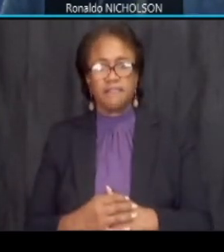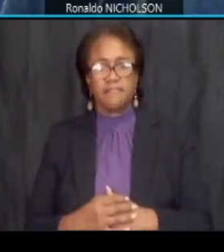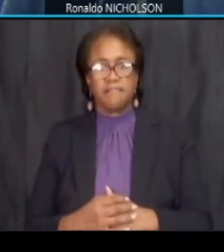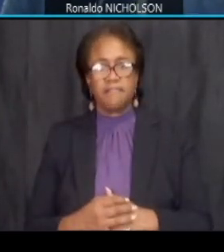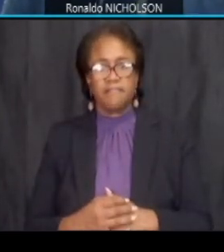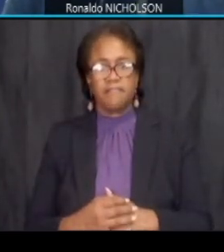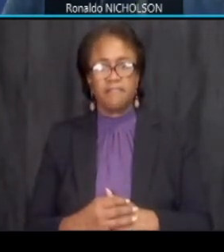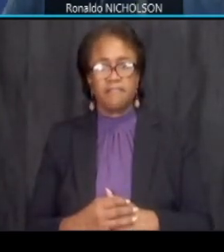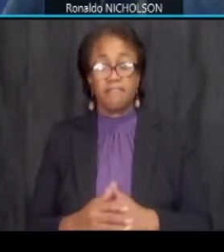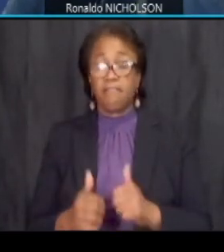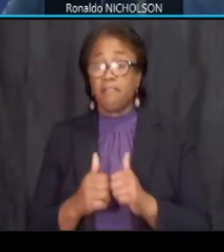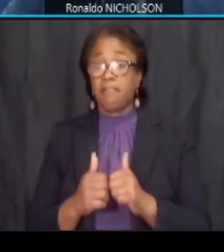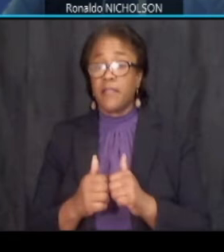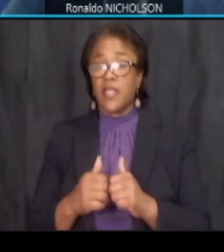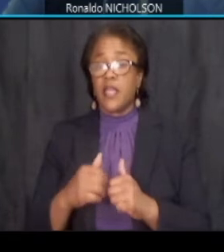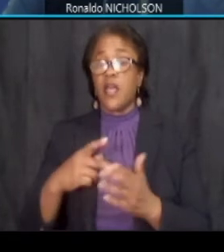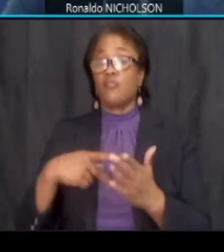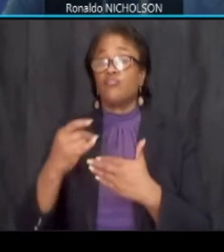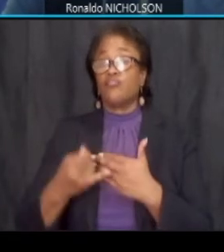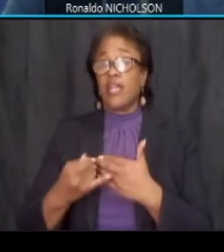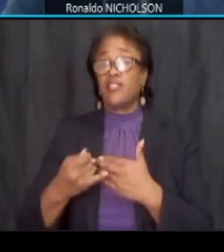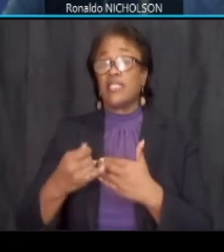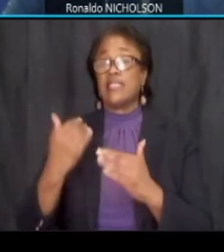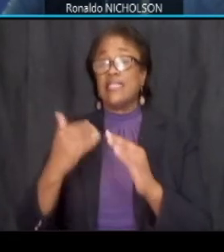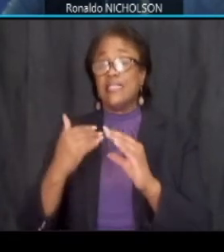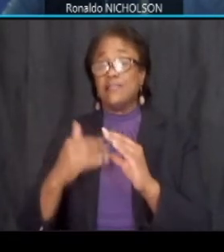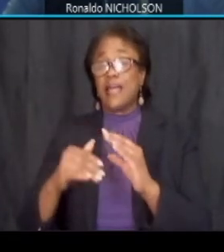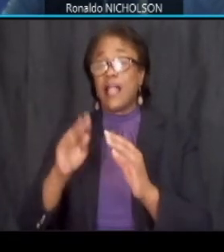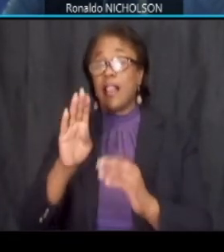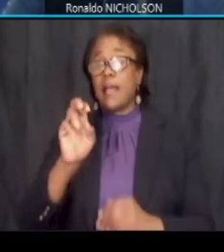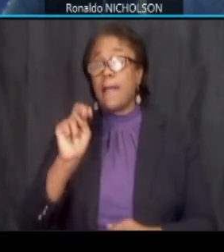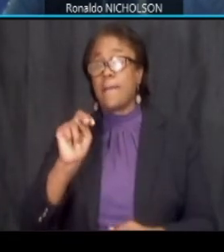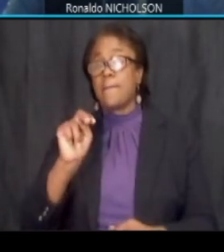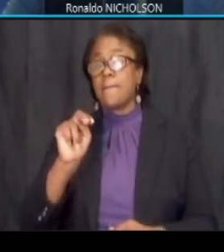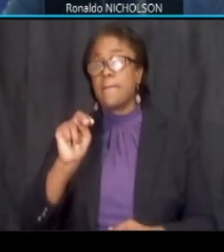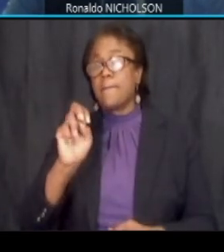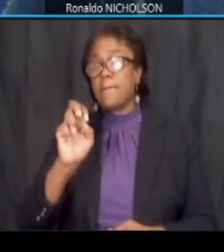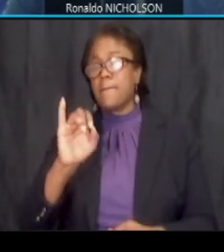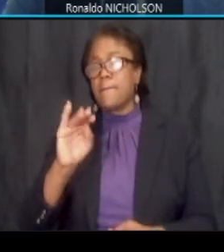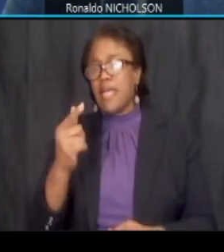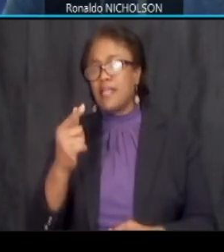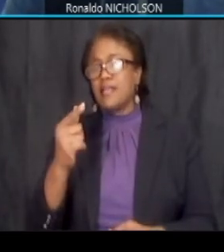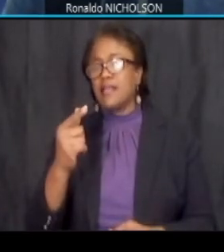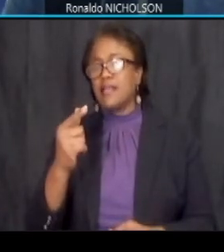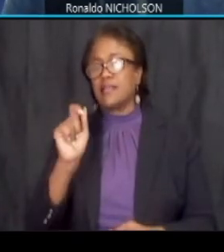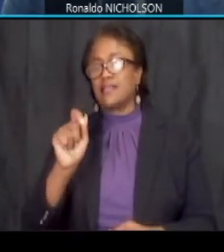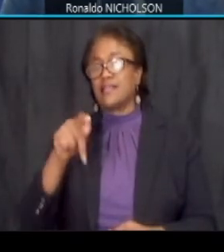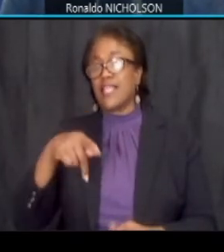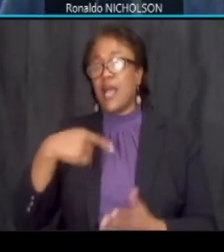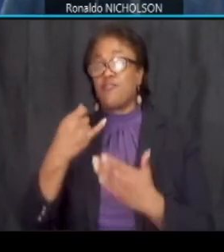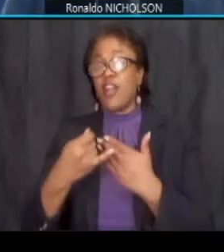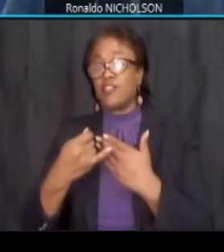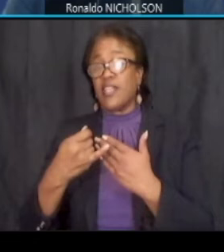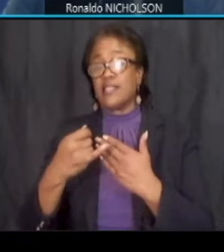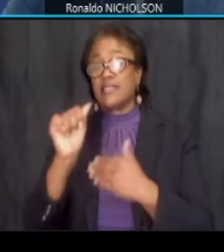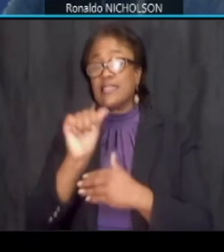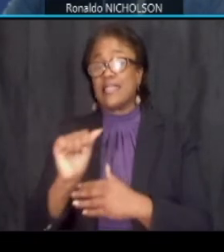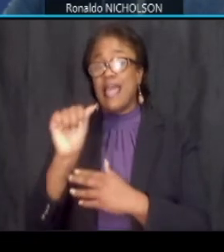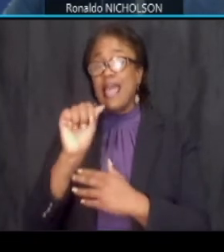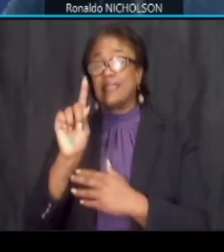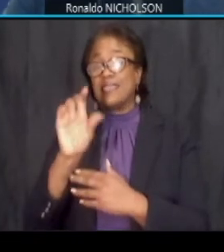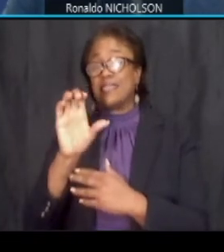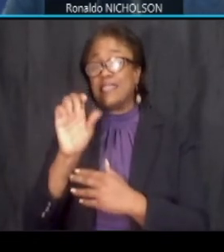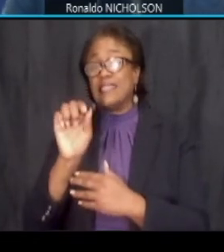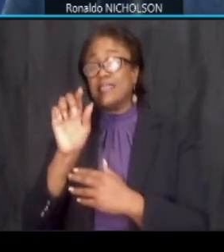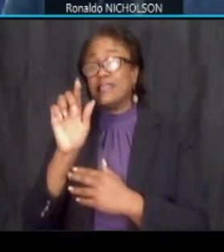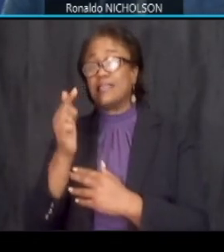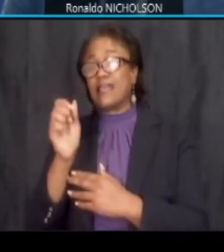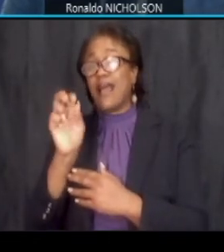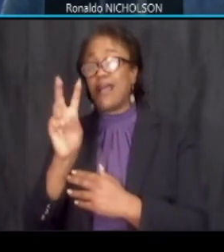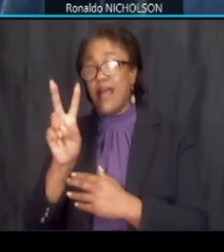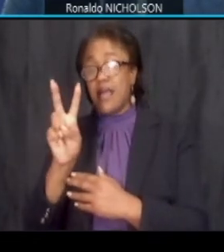uh project email binning.project dcgov this is manned by our project communications staff you